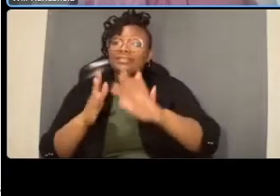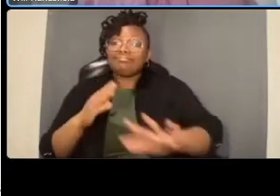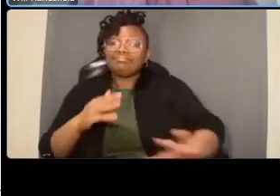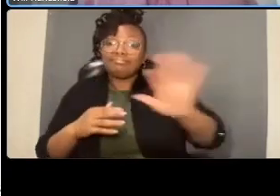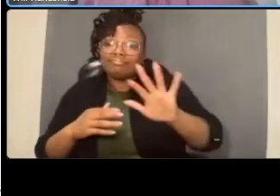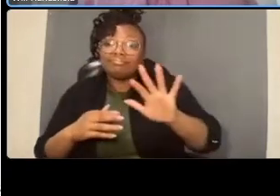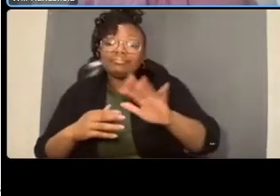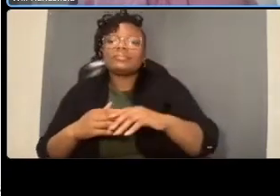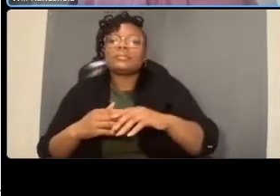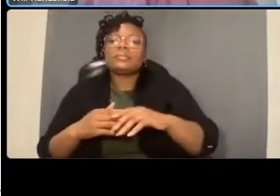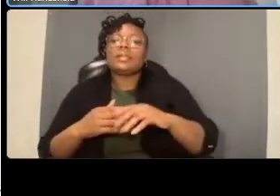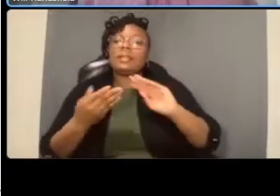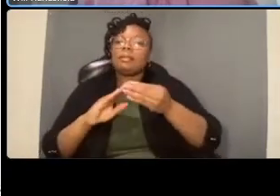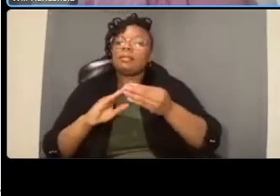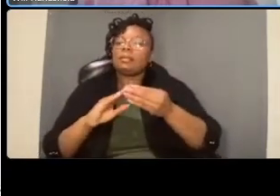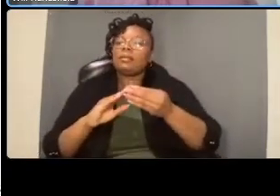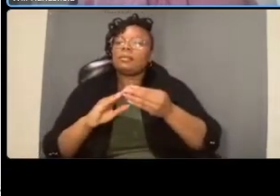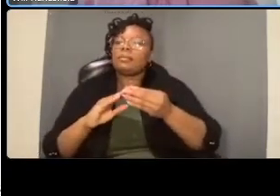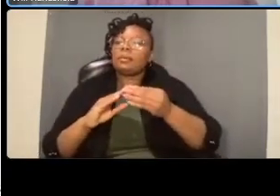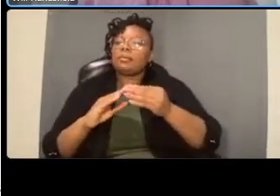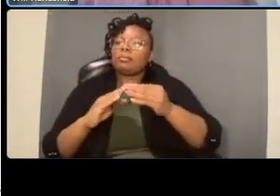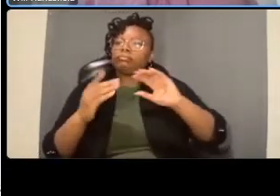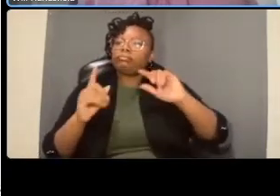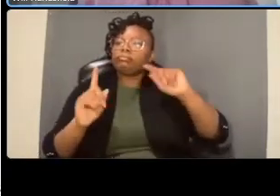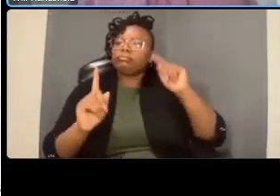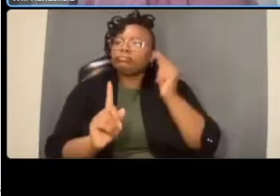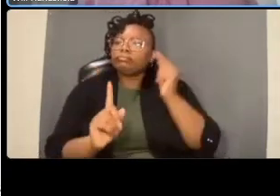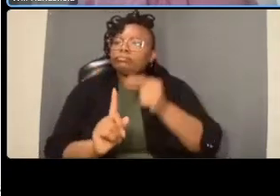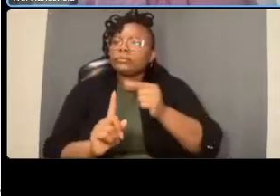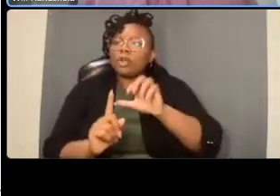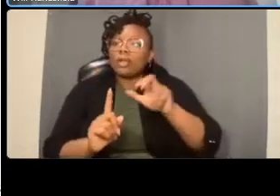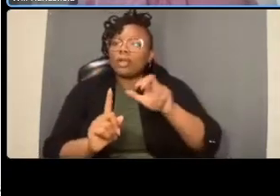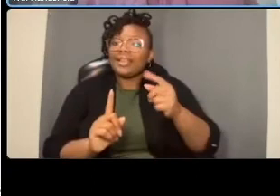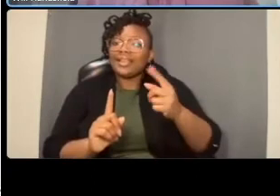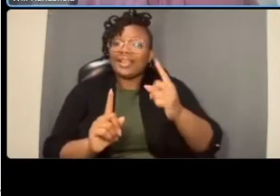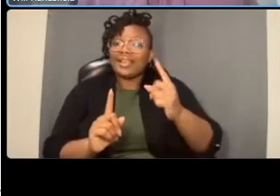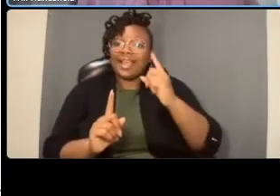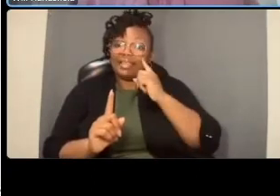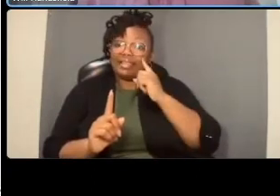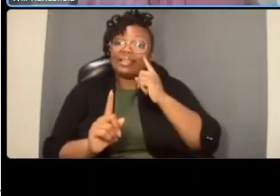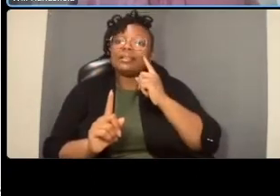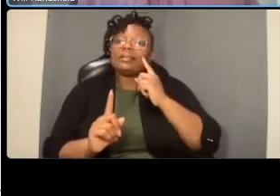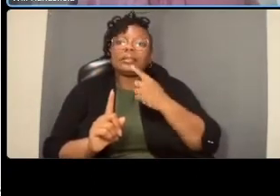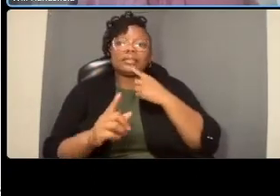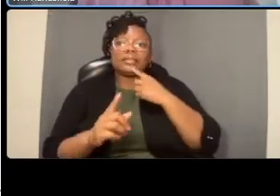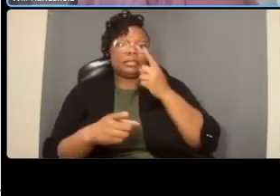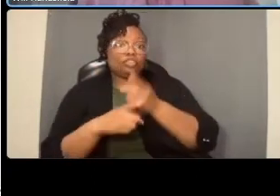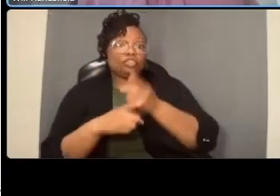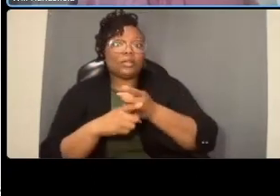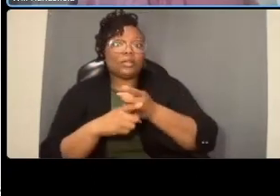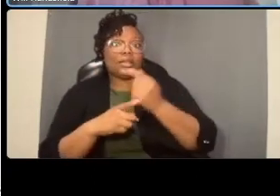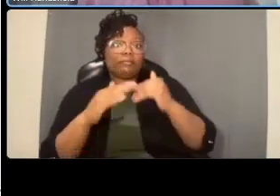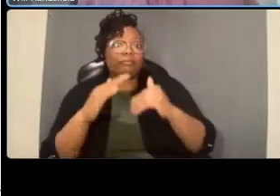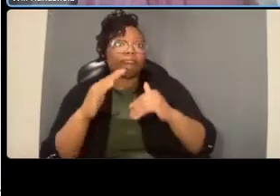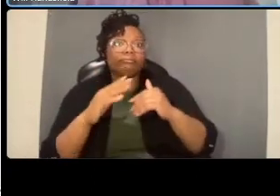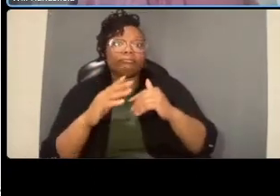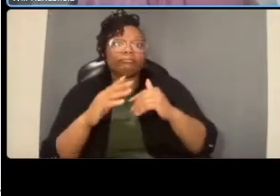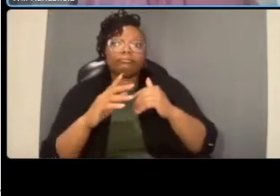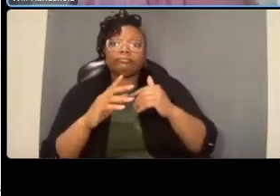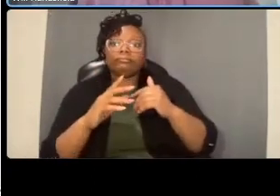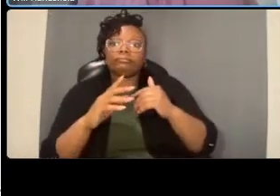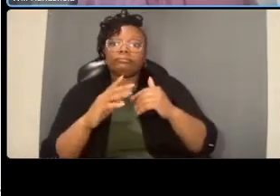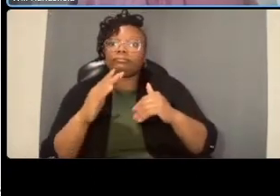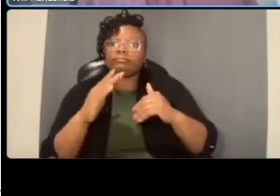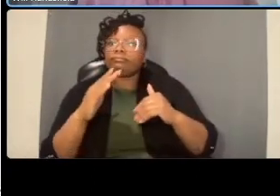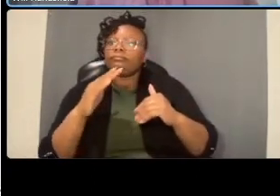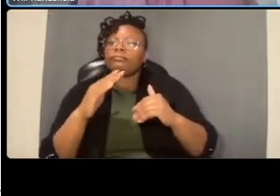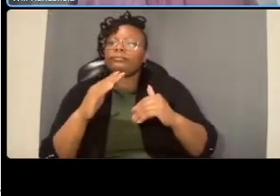if we're hitting um 3000 day that's that's what we expect uh even you know fracture that would be